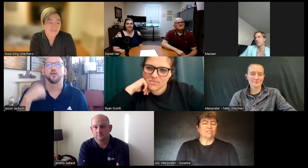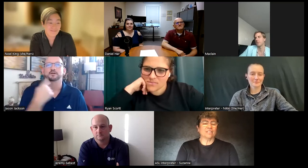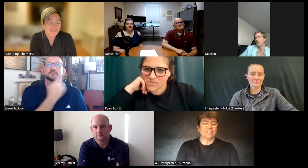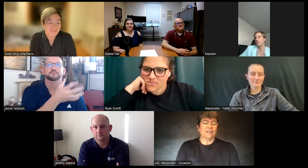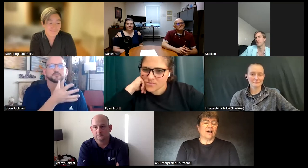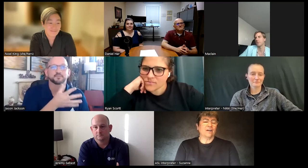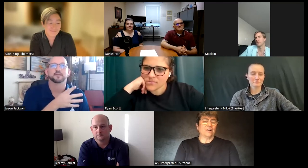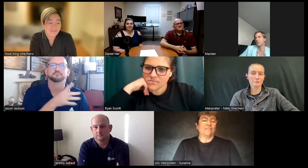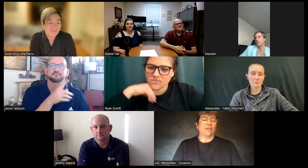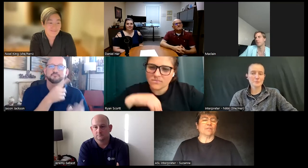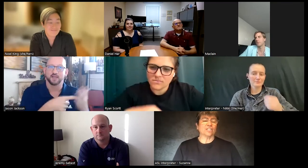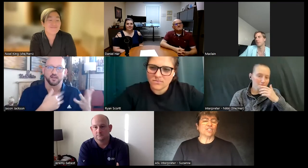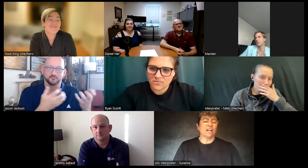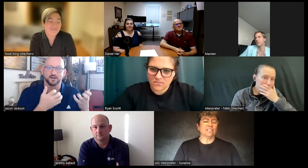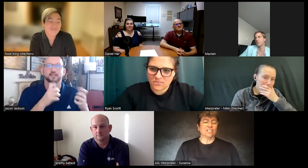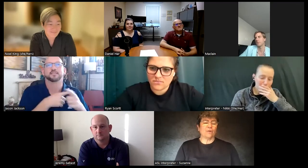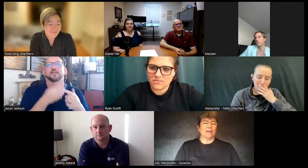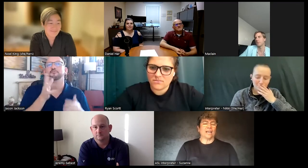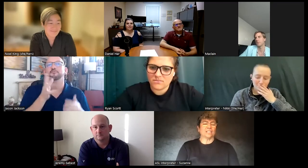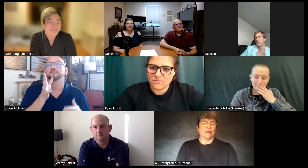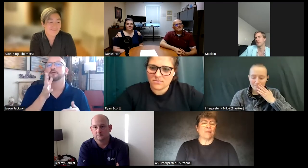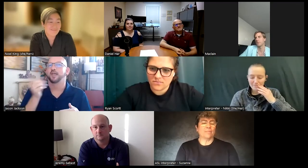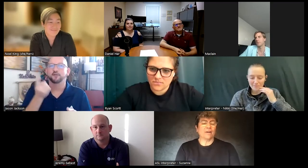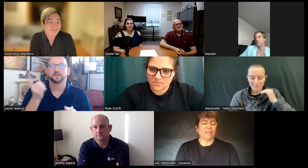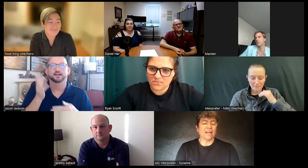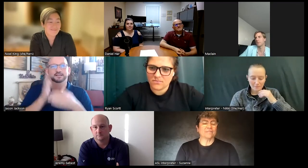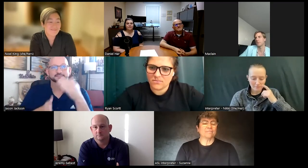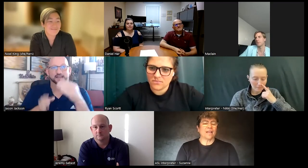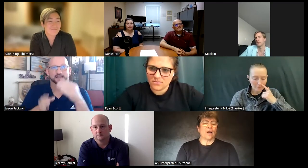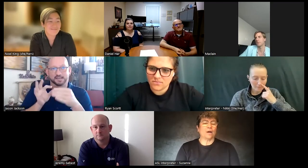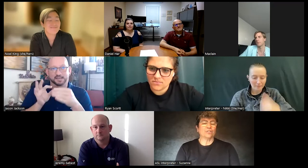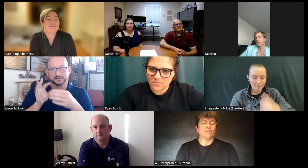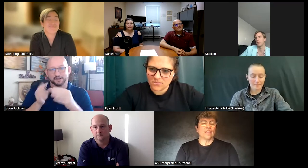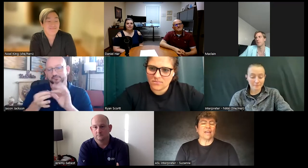found uh if there was a challenge I would ask my mom about that I want to do